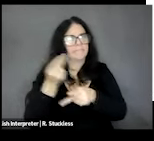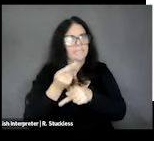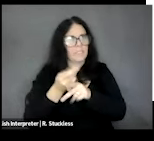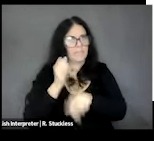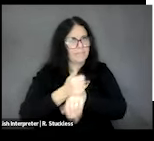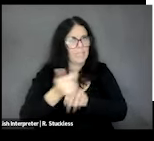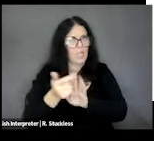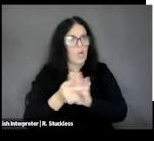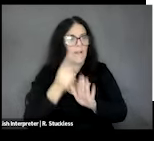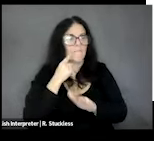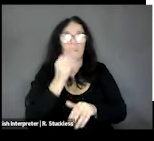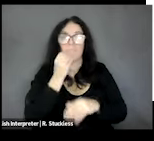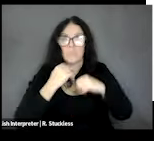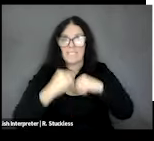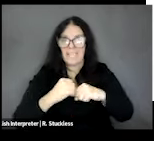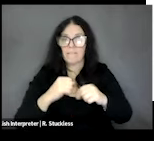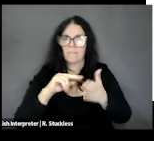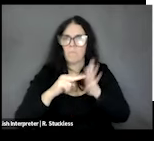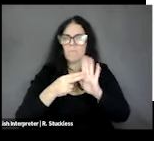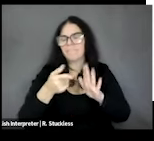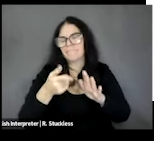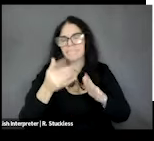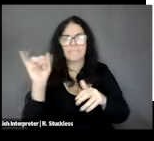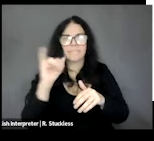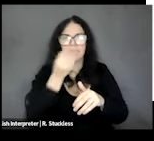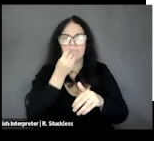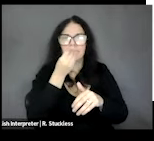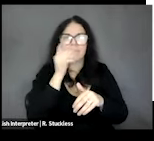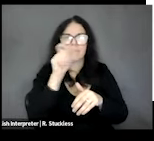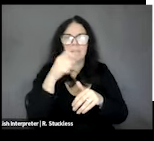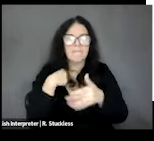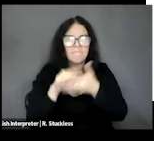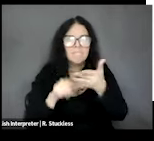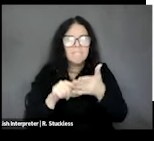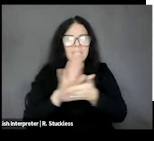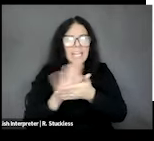are meant to protect the public health, but this can have some unintended consequences that